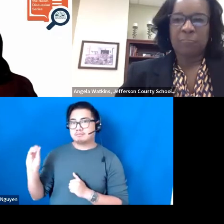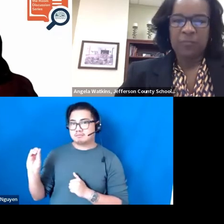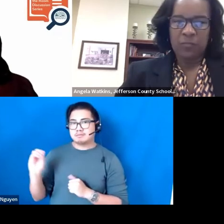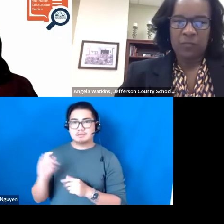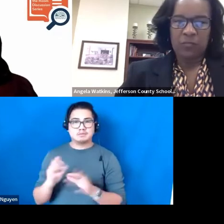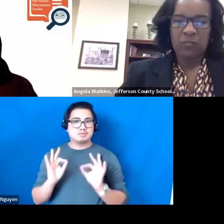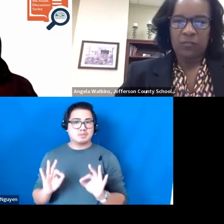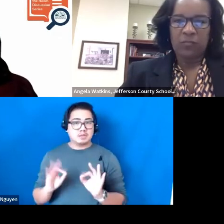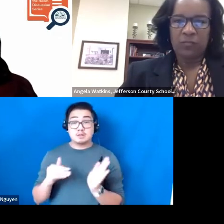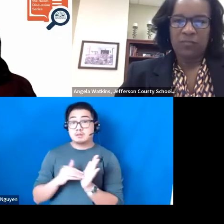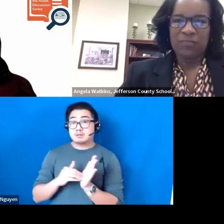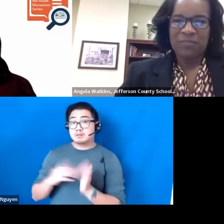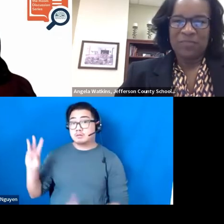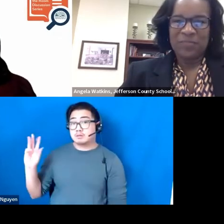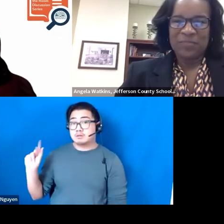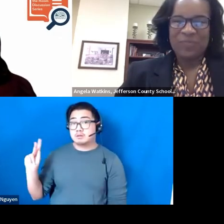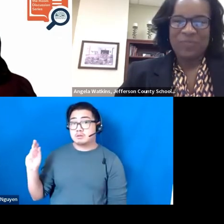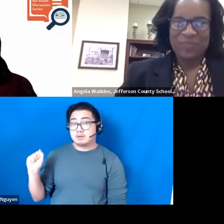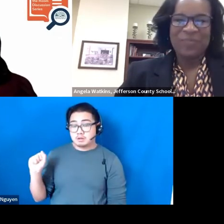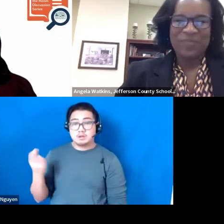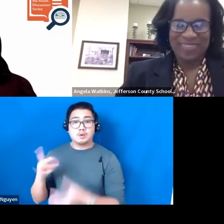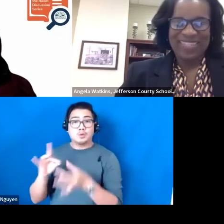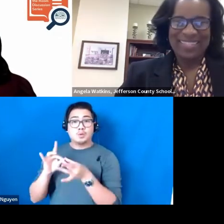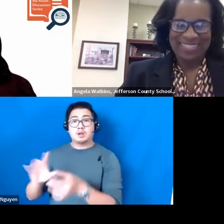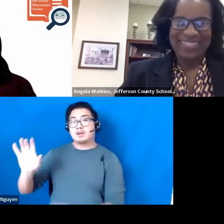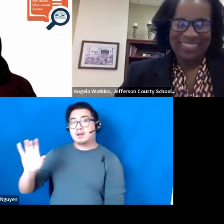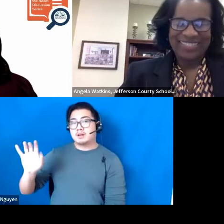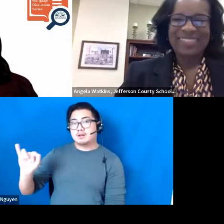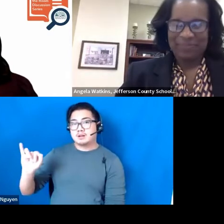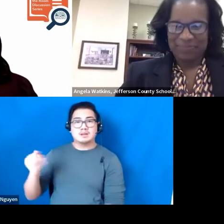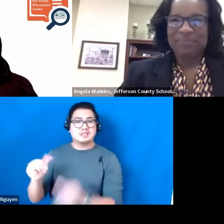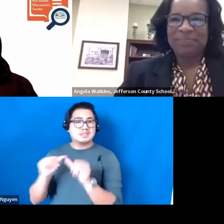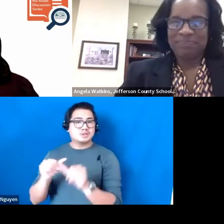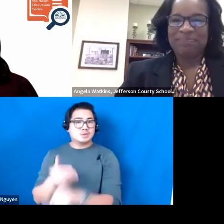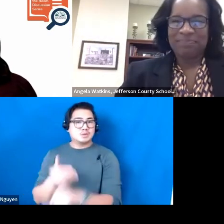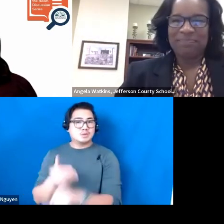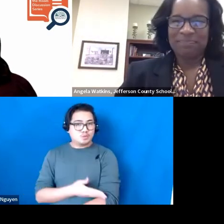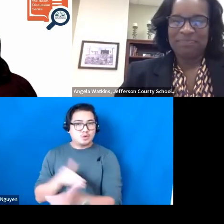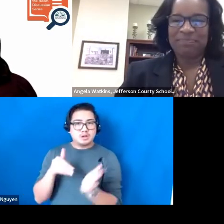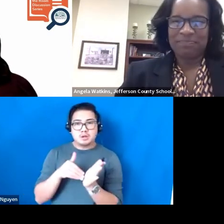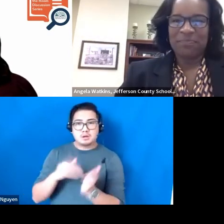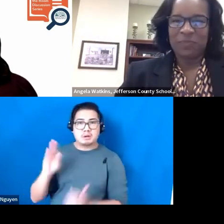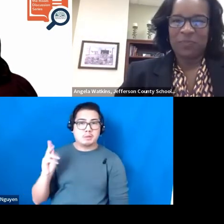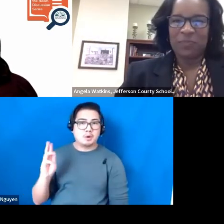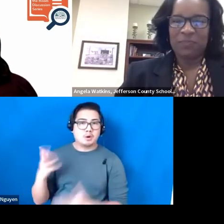in the spirit of Continuous Improvement which Dr. Booker mentioned, a principle of Implementation